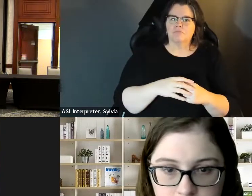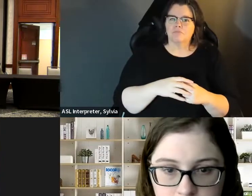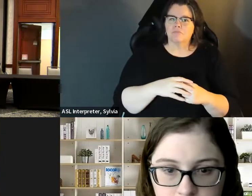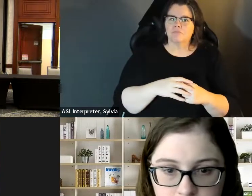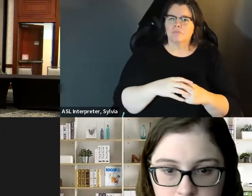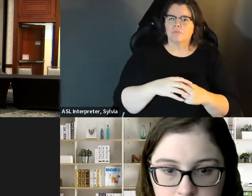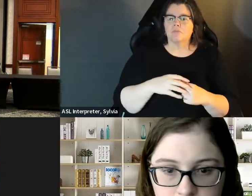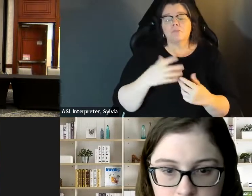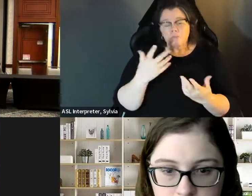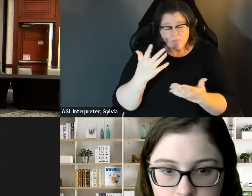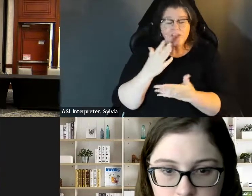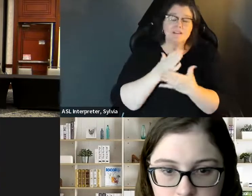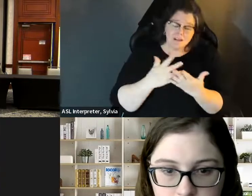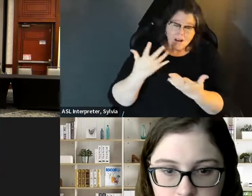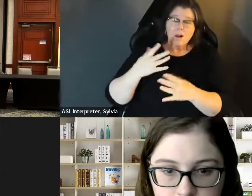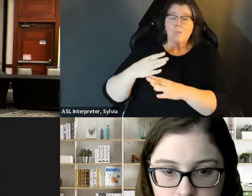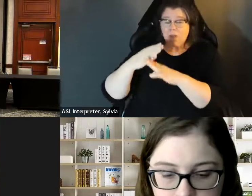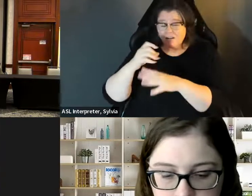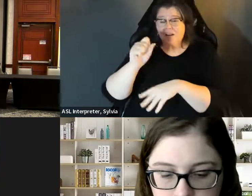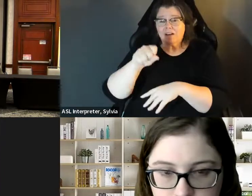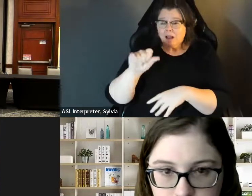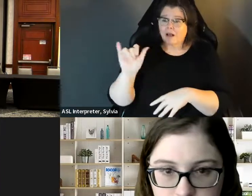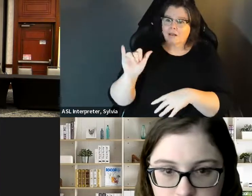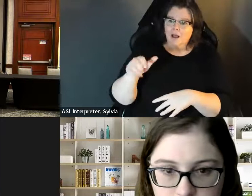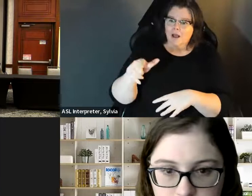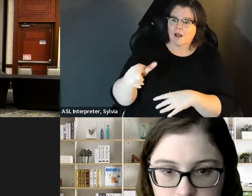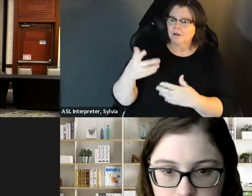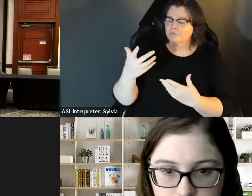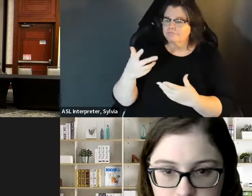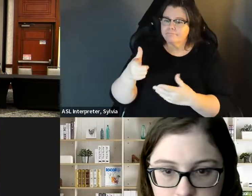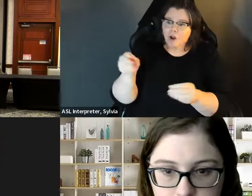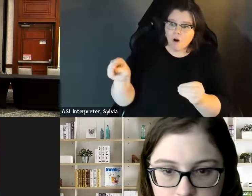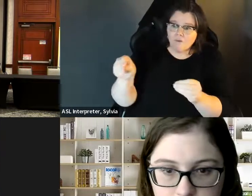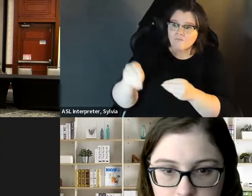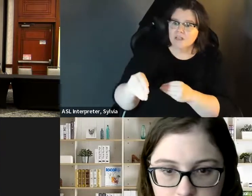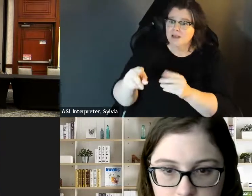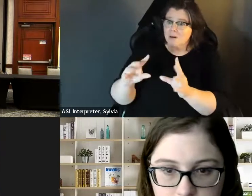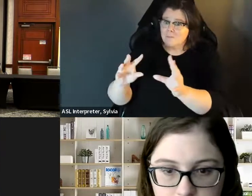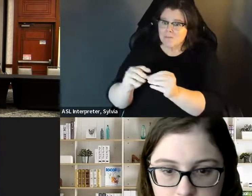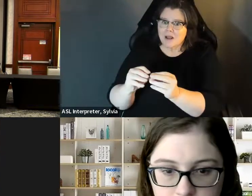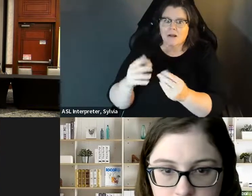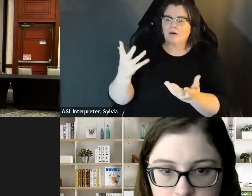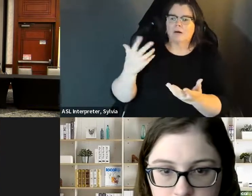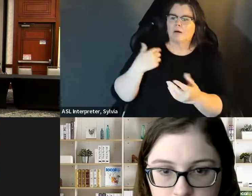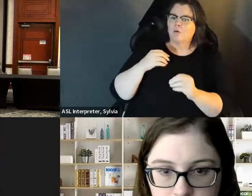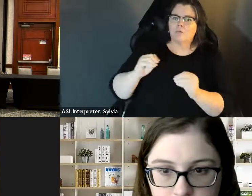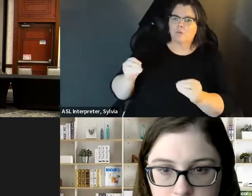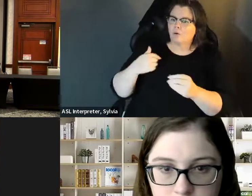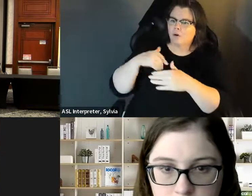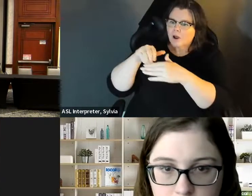to break those barriers to to be like oh, she has a disability. Some individuals forget that I have Oh, she has a disability. Sometimes individuals forget that I have a disability until I I'm not able to get in somewhere, or you know, going to and from restaurants or just you know, regular office meetings, or have. a disabilities until I'm not able to go in somewhere or To walk along distance in the heat. That's where you know.